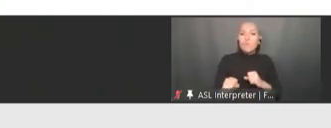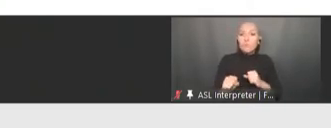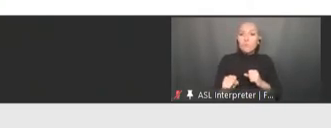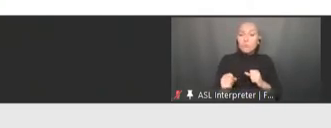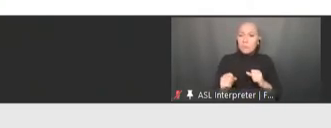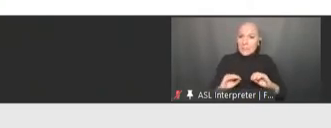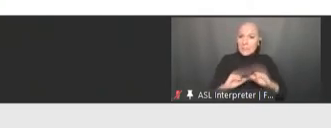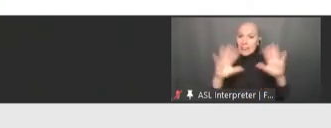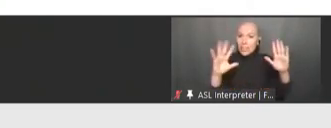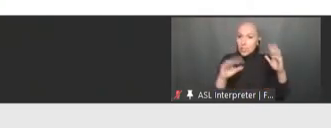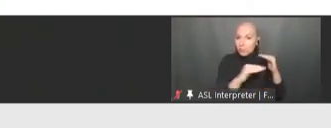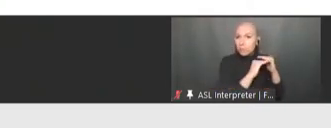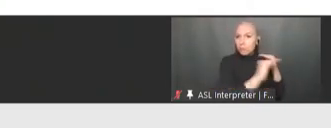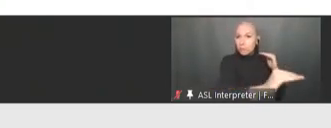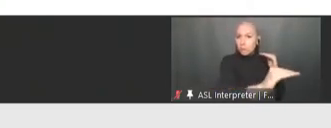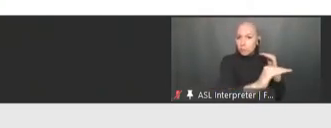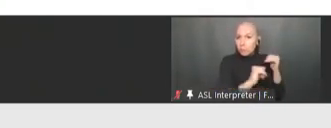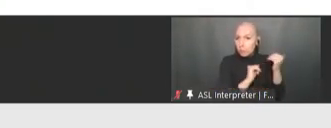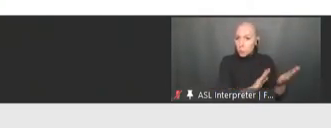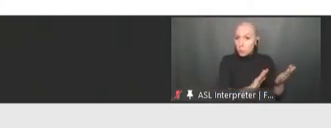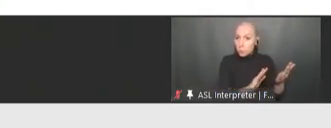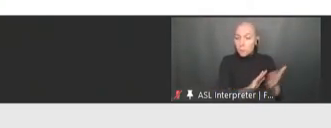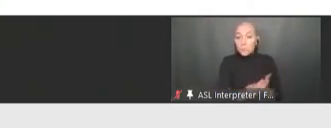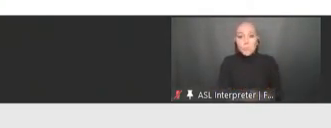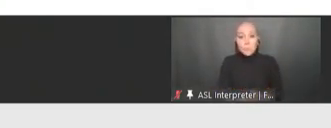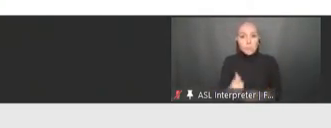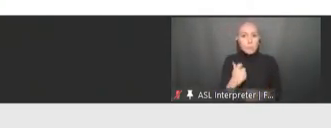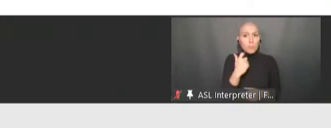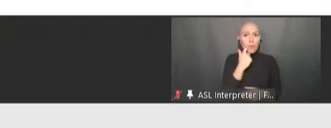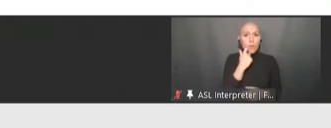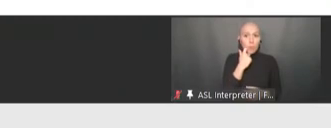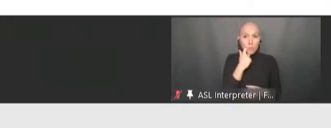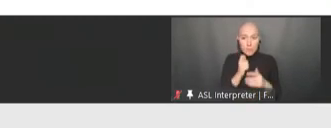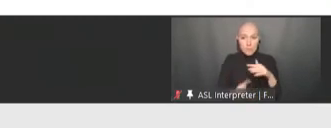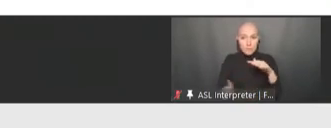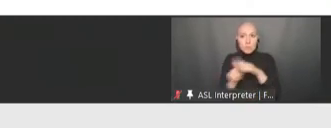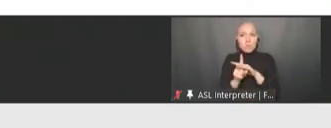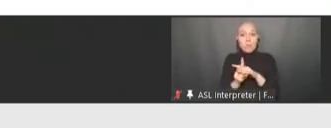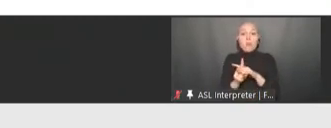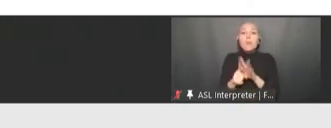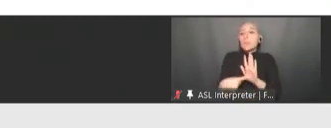Something that has come out recently which shows the importance of this last factor -- in the next